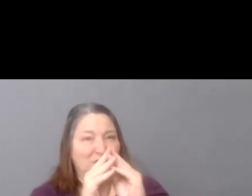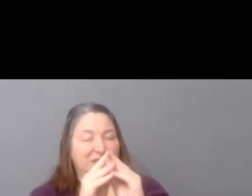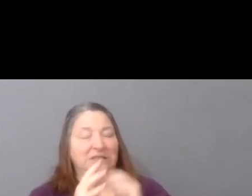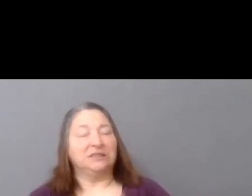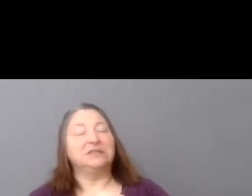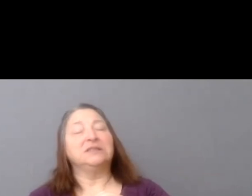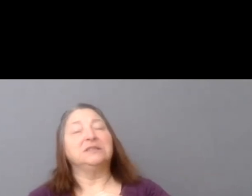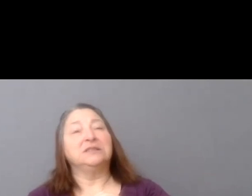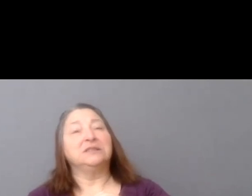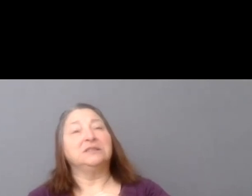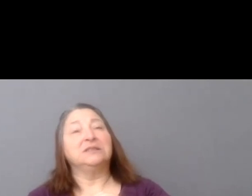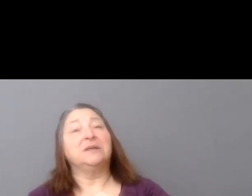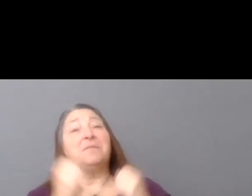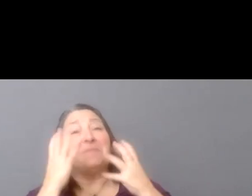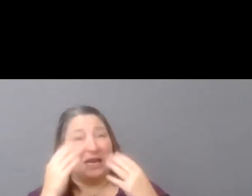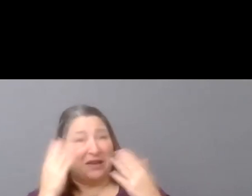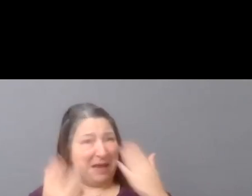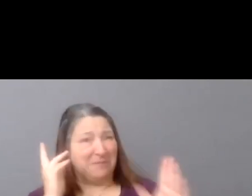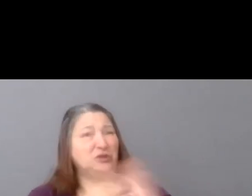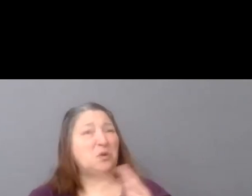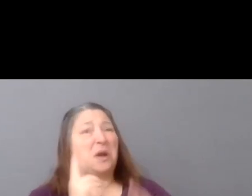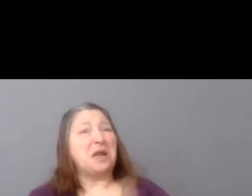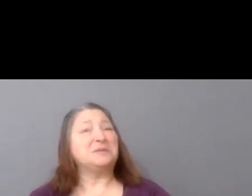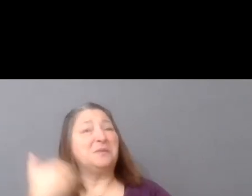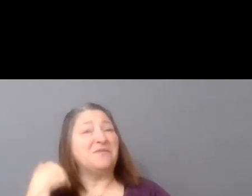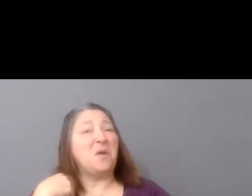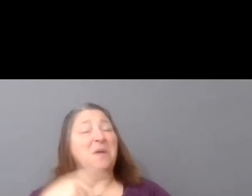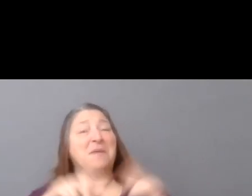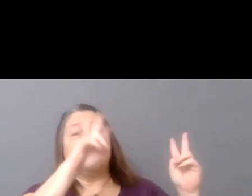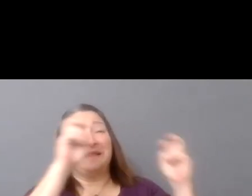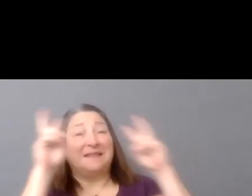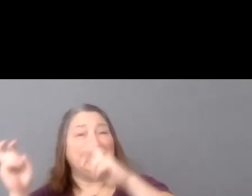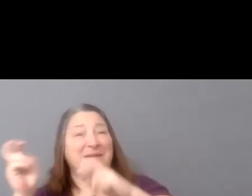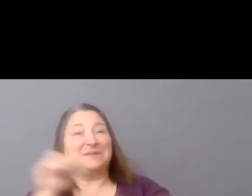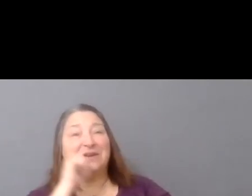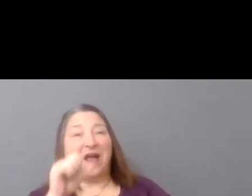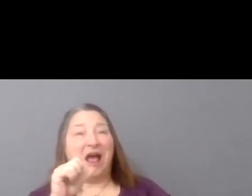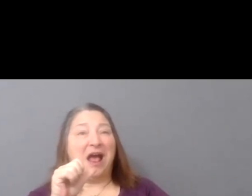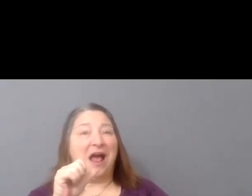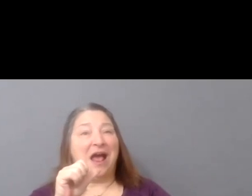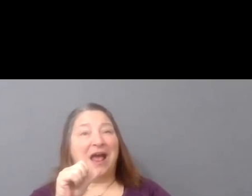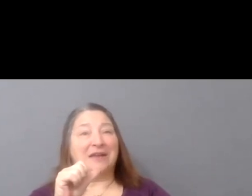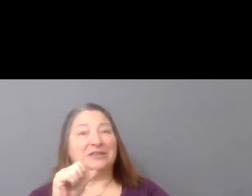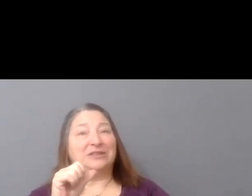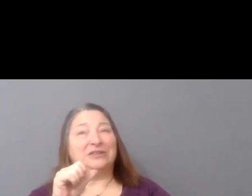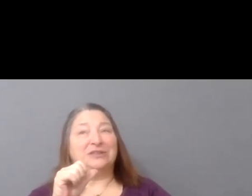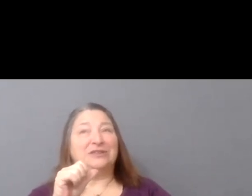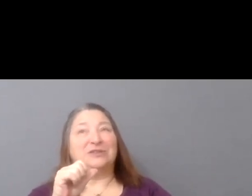may have attended, the themes aren't so much tracks this year as they're guiding frameworks for us to all